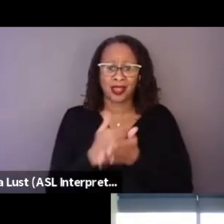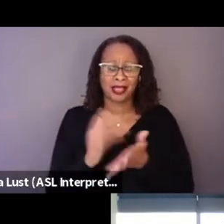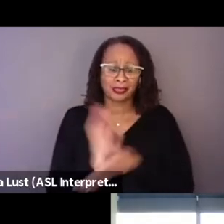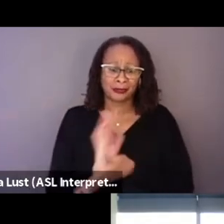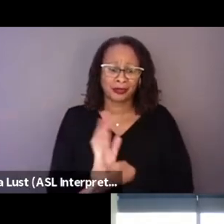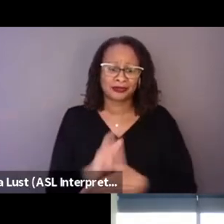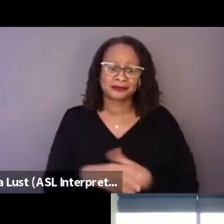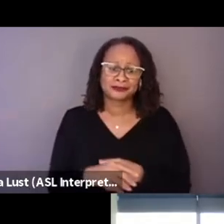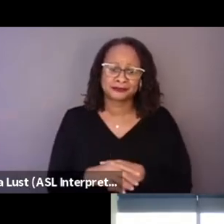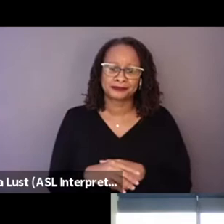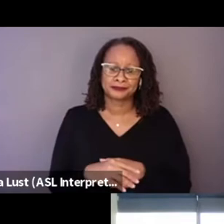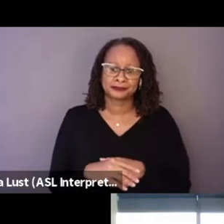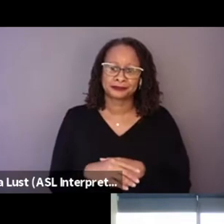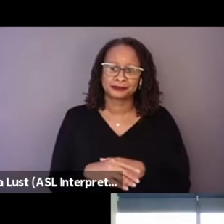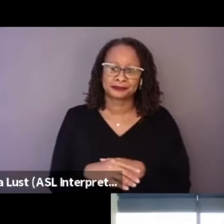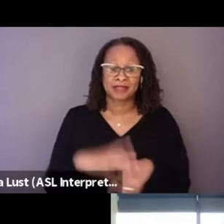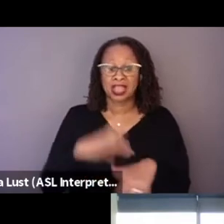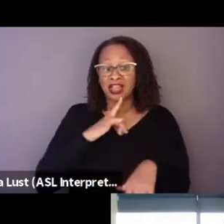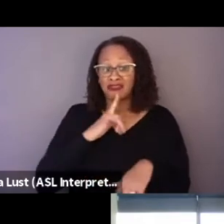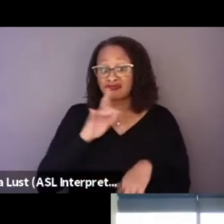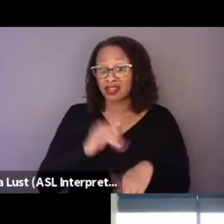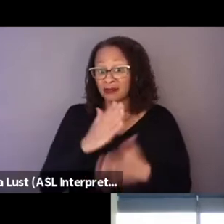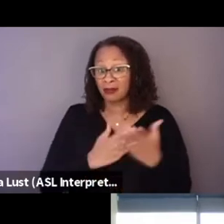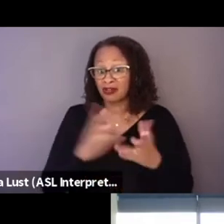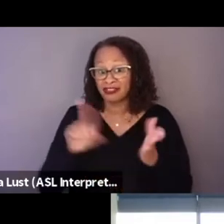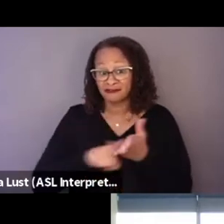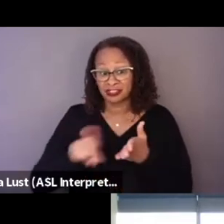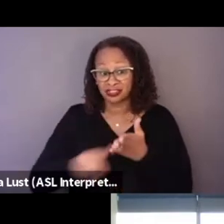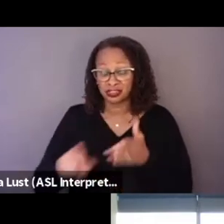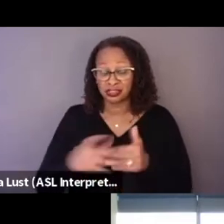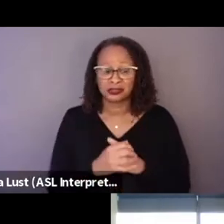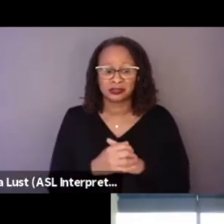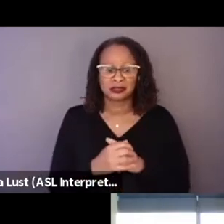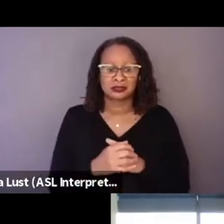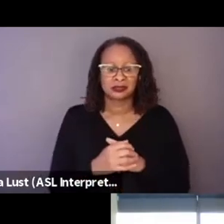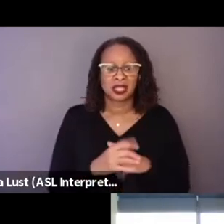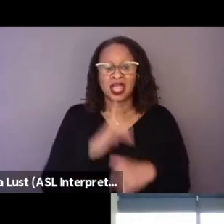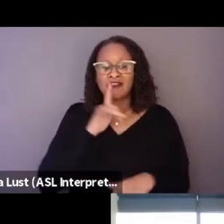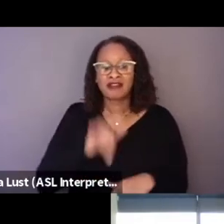that are really part of the research. I really liked thinking of the process